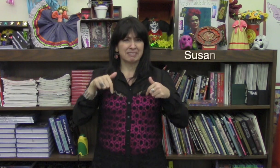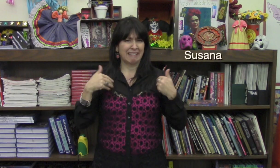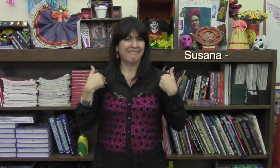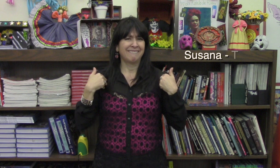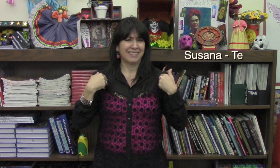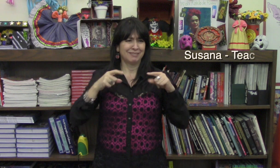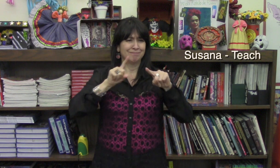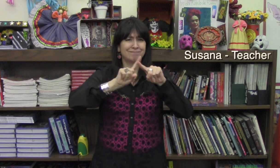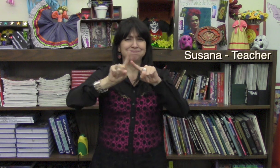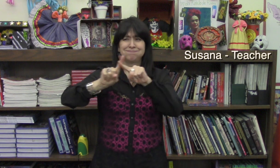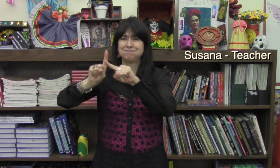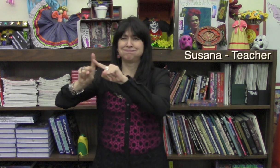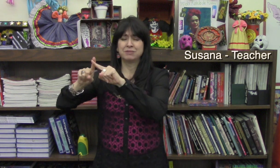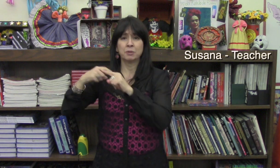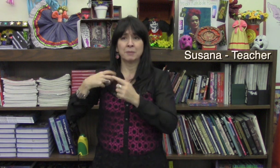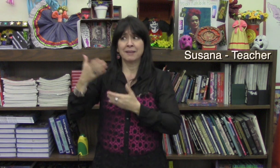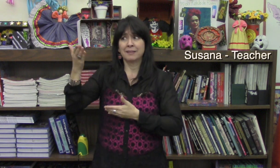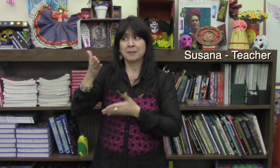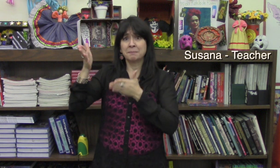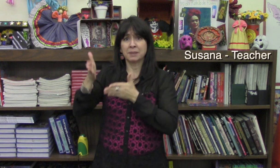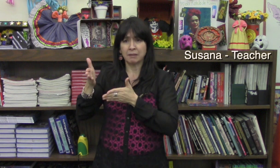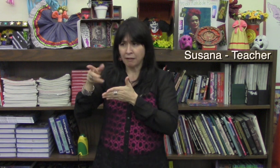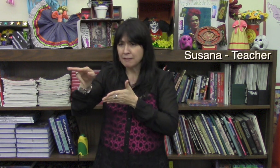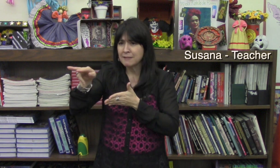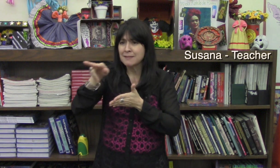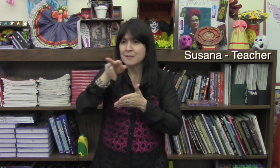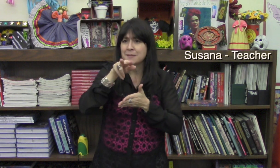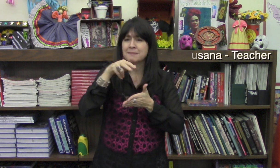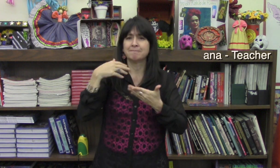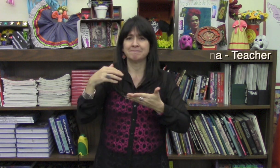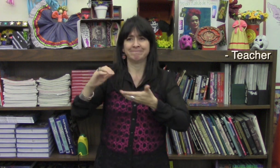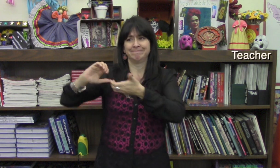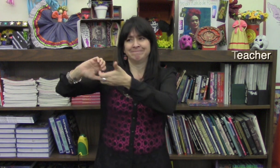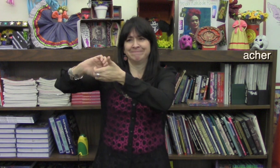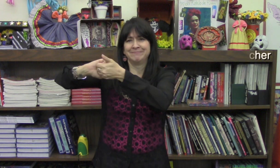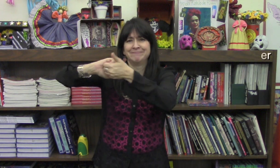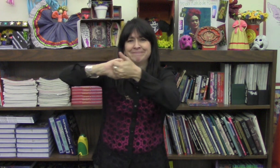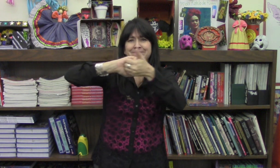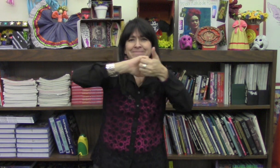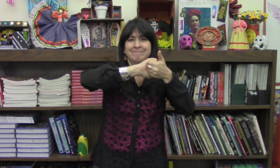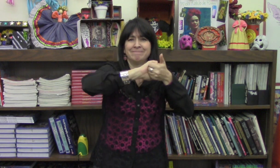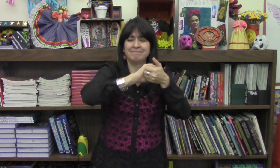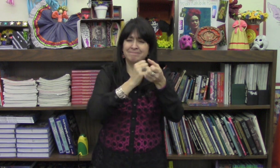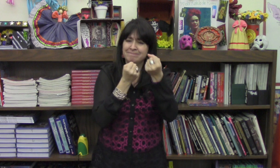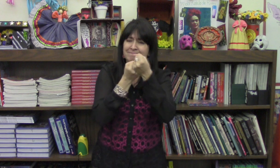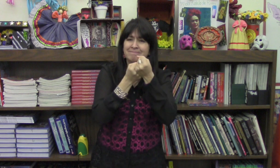Understand that we have diverse staff and students here and for the new superintendent to embrace diversity and social justice